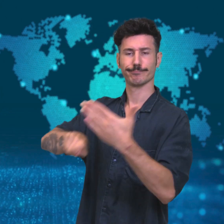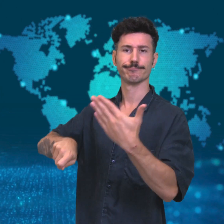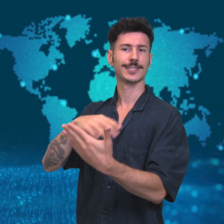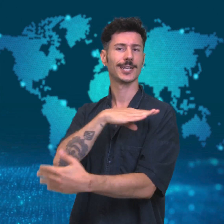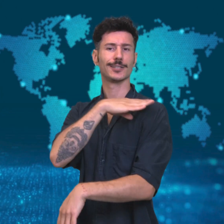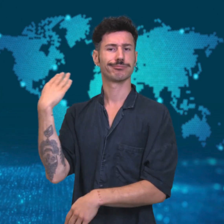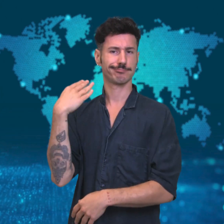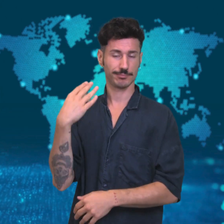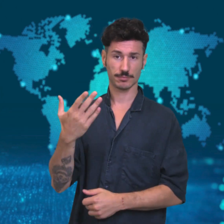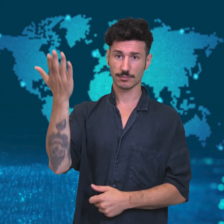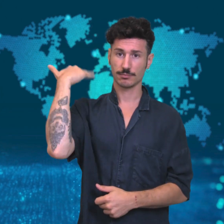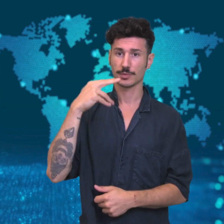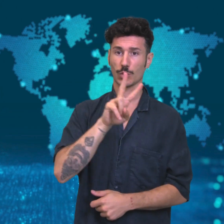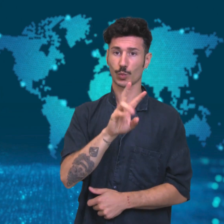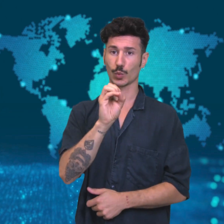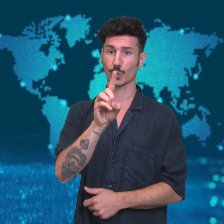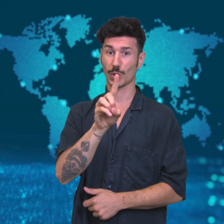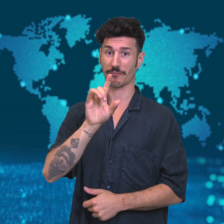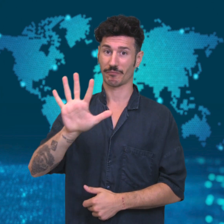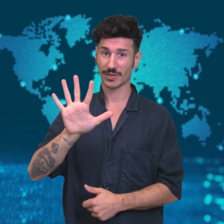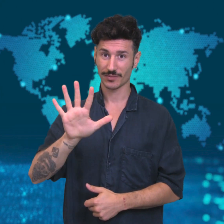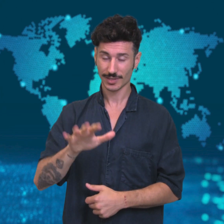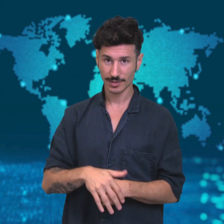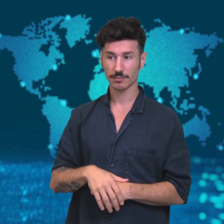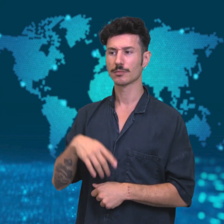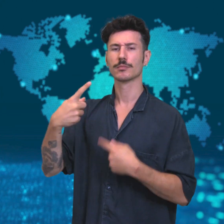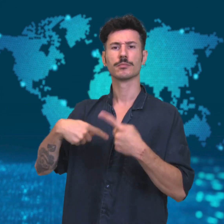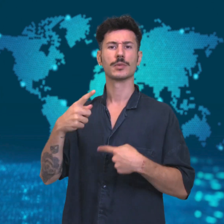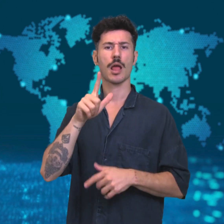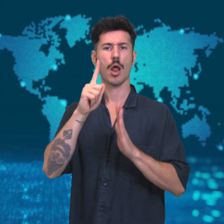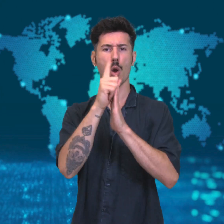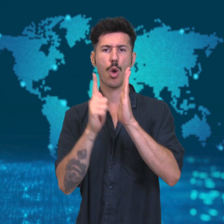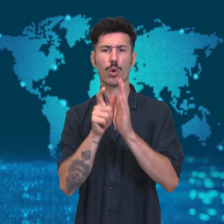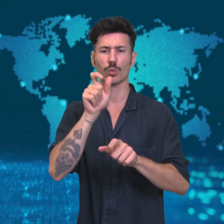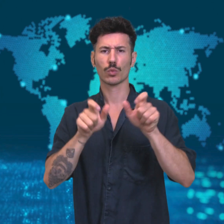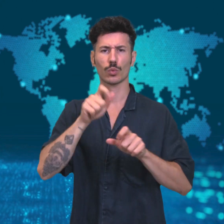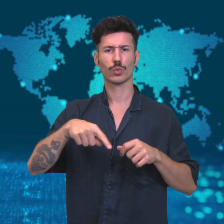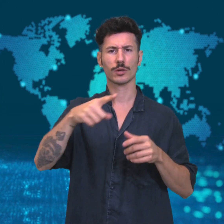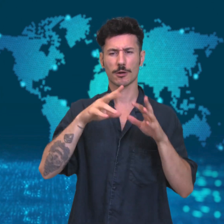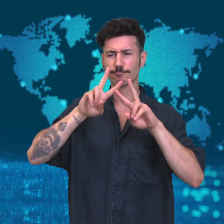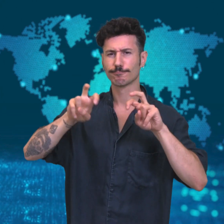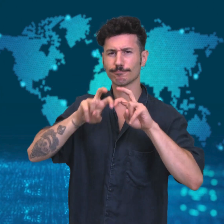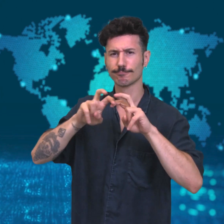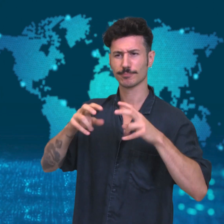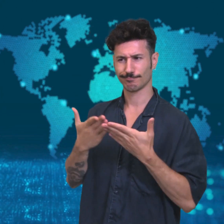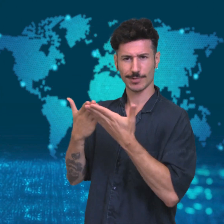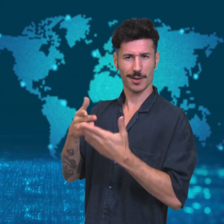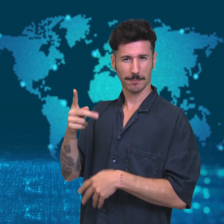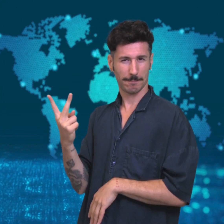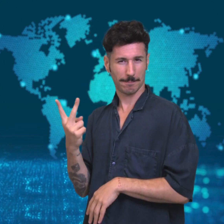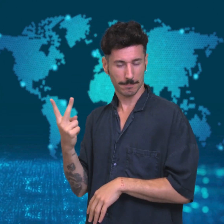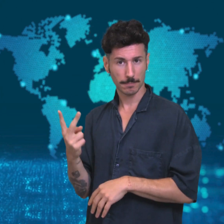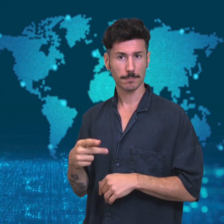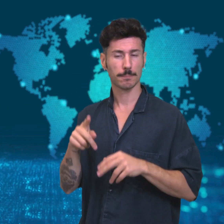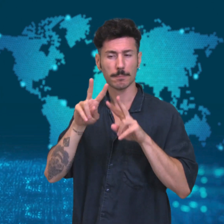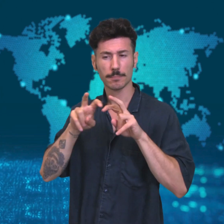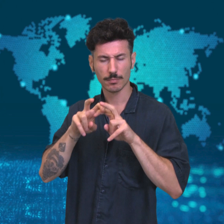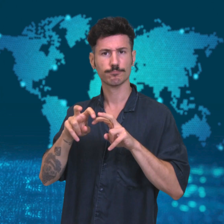Their lawyers claimed the police investigation was rushed because